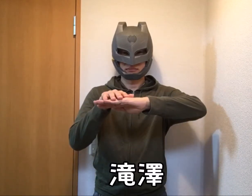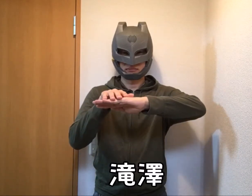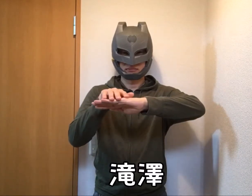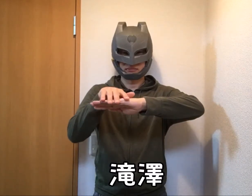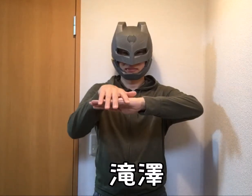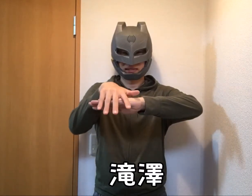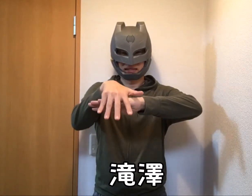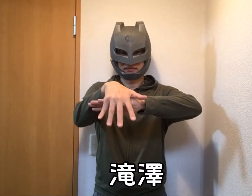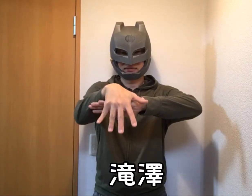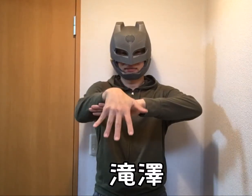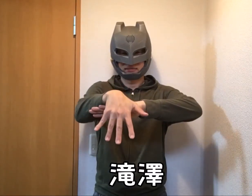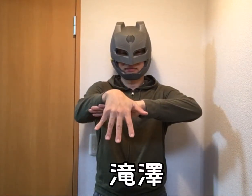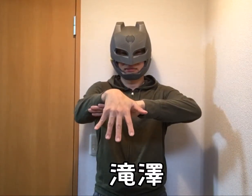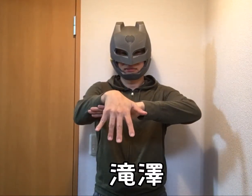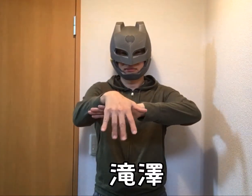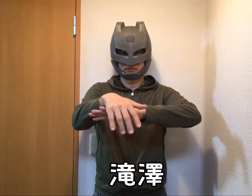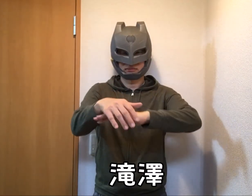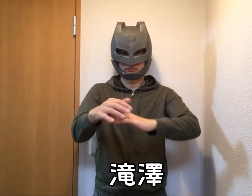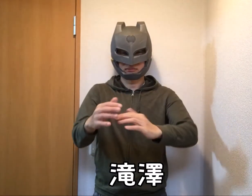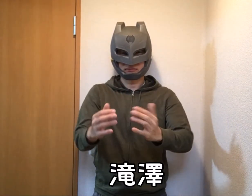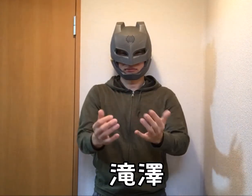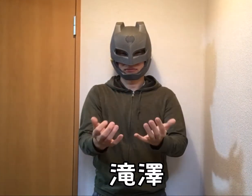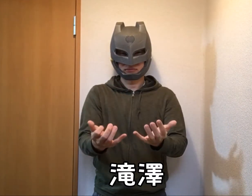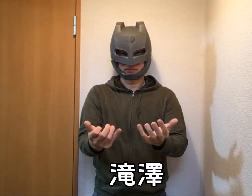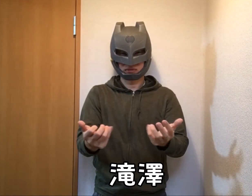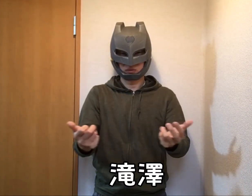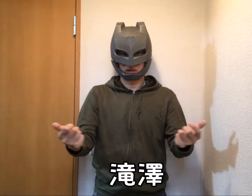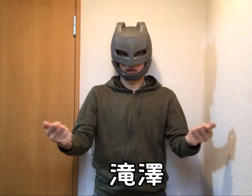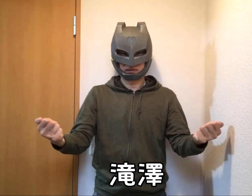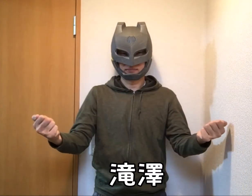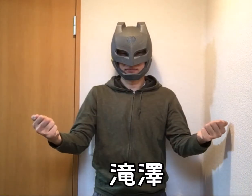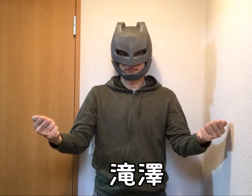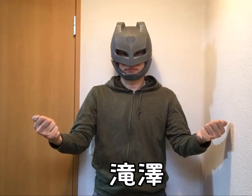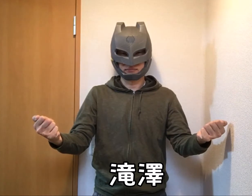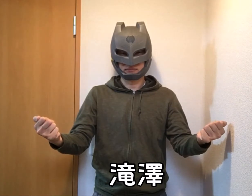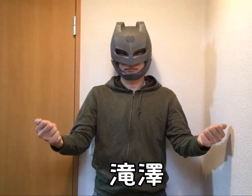Takizawa (person's name)